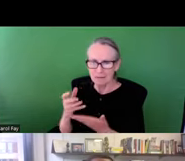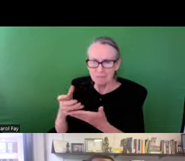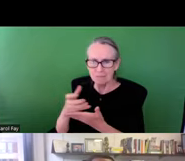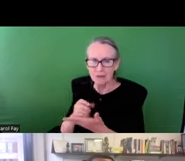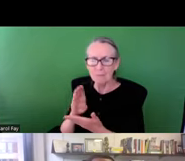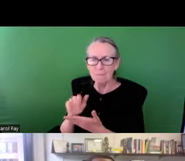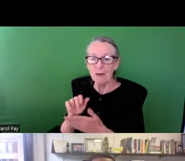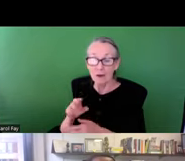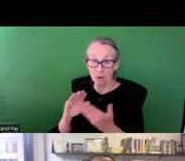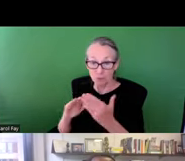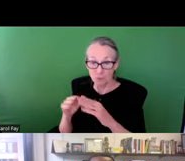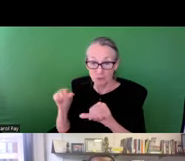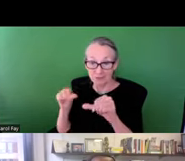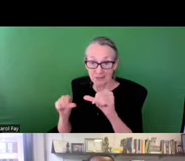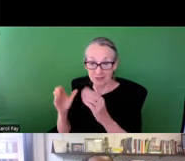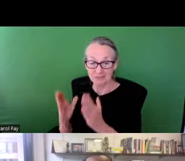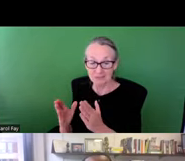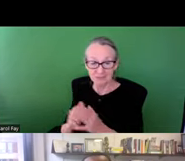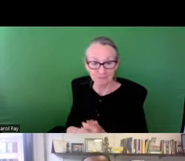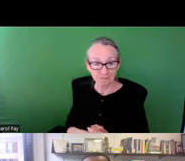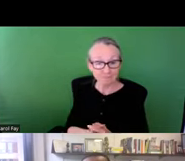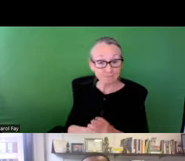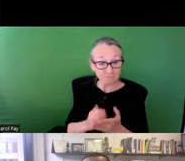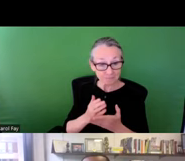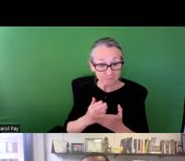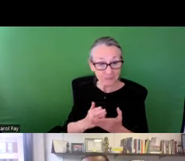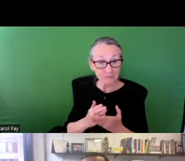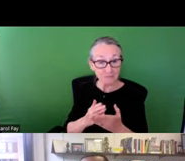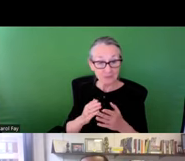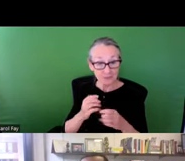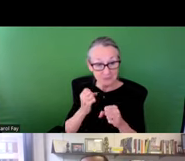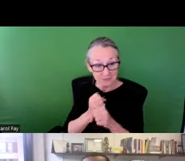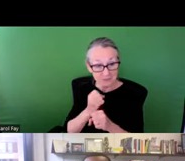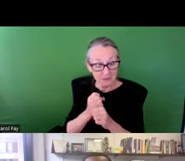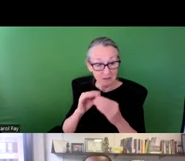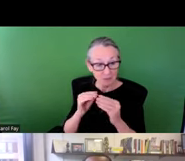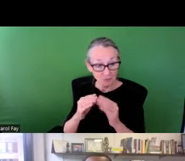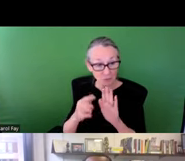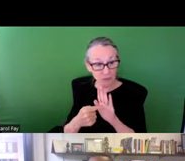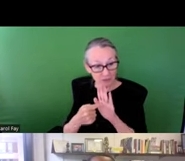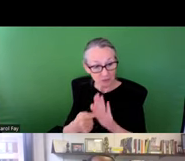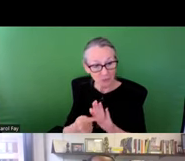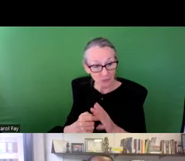develop and derive high-quality data. Again these are some of the statistical outputs showing